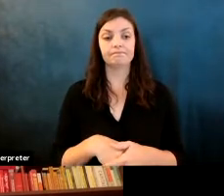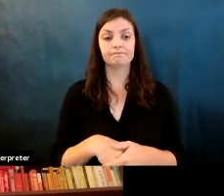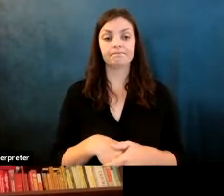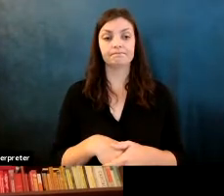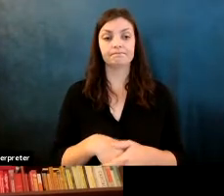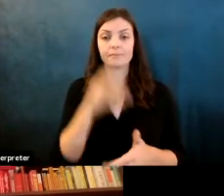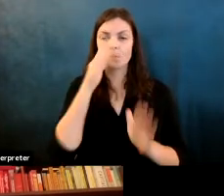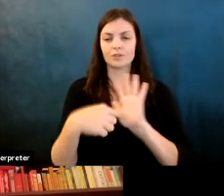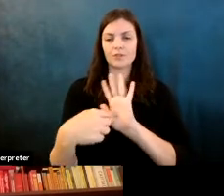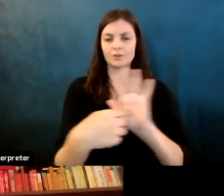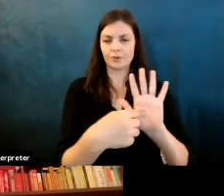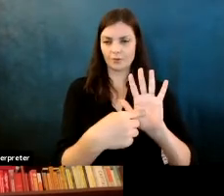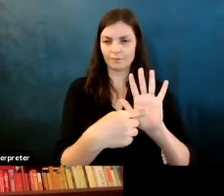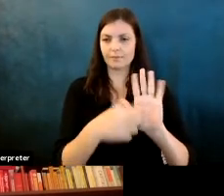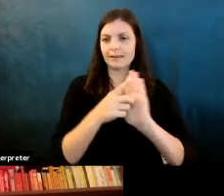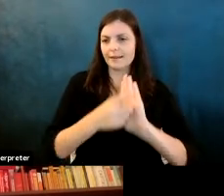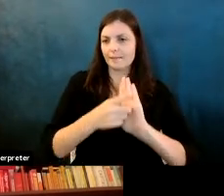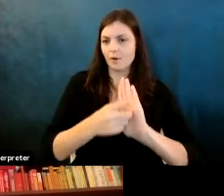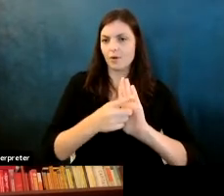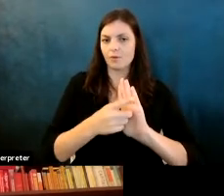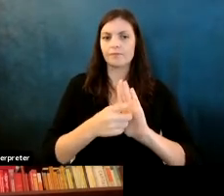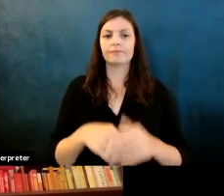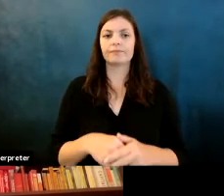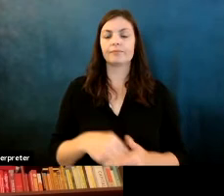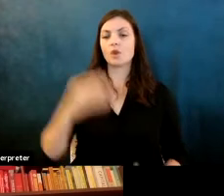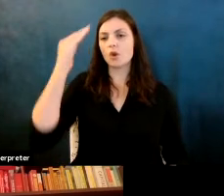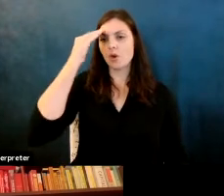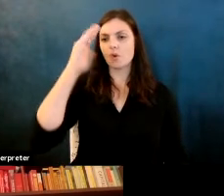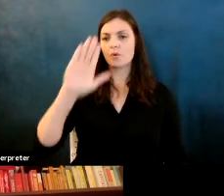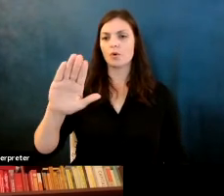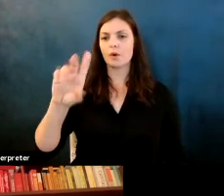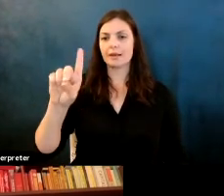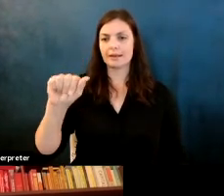Fernanda Viegas: Show you a DEMO of know your data, so we are on the know your data.